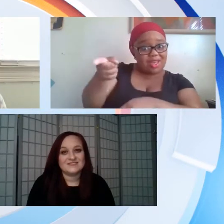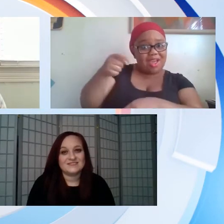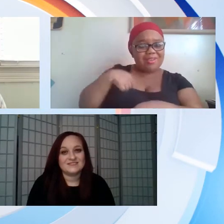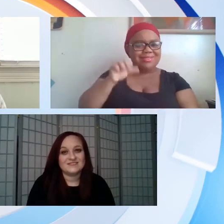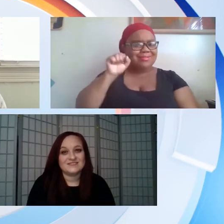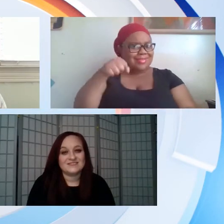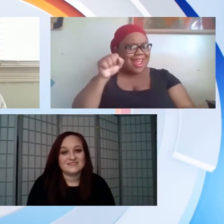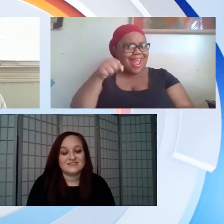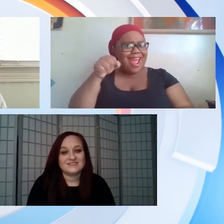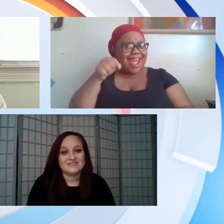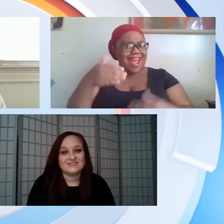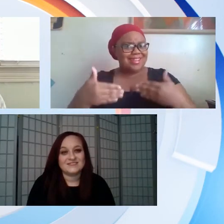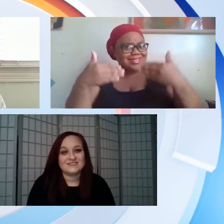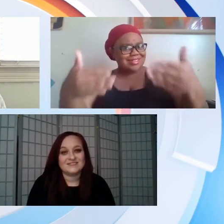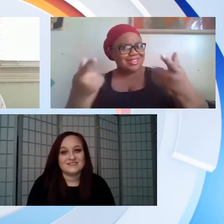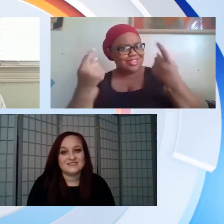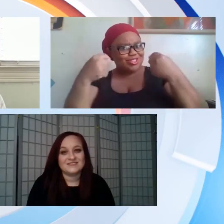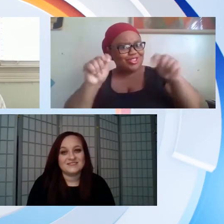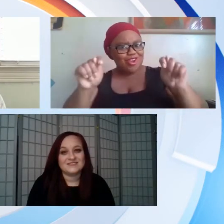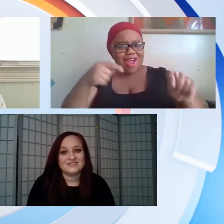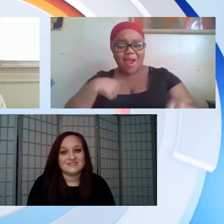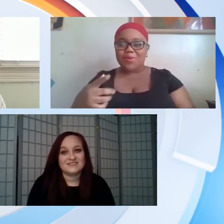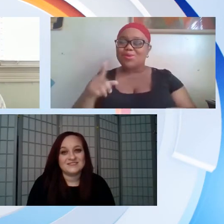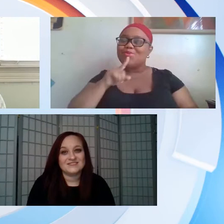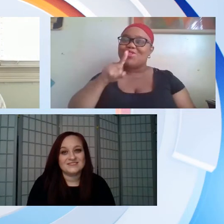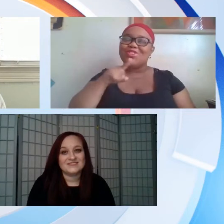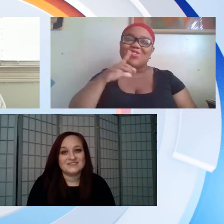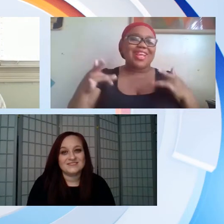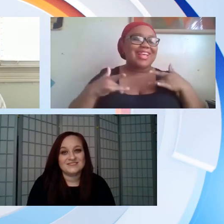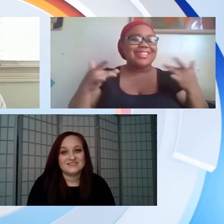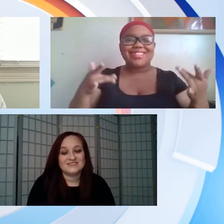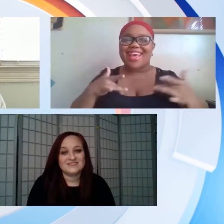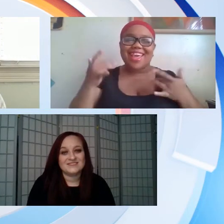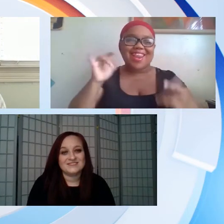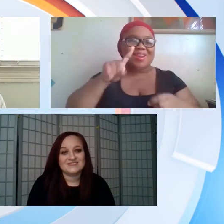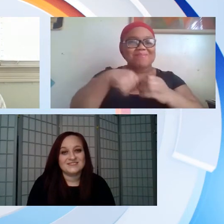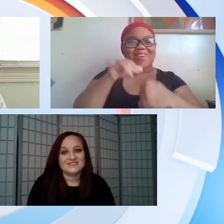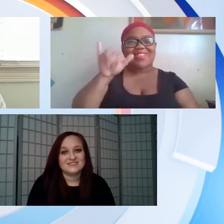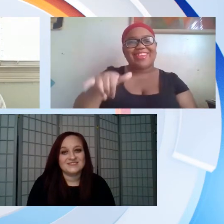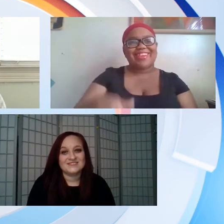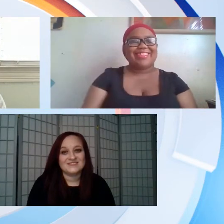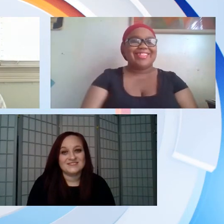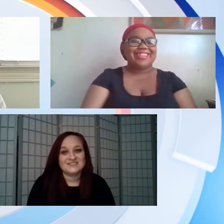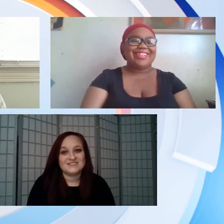that they might be able to help me find employment and so I decided to go ahead and try and get an